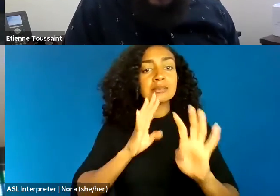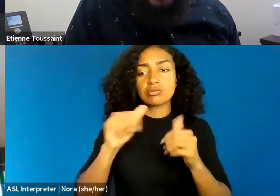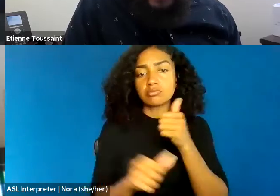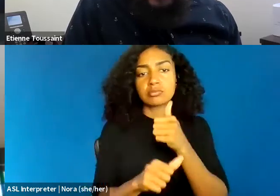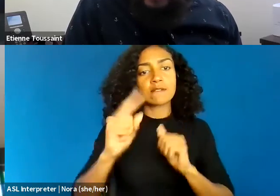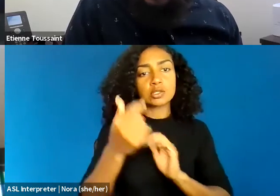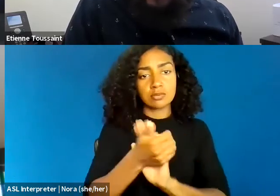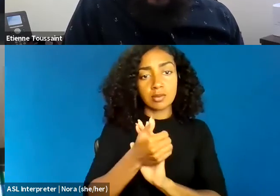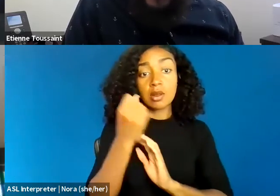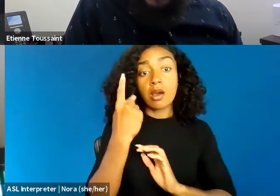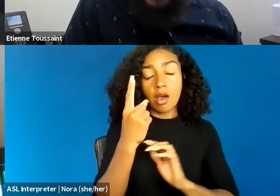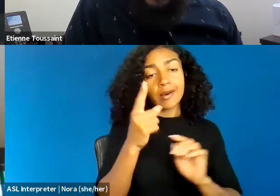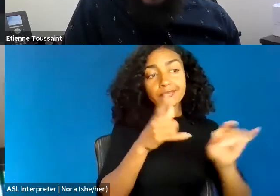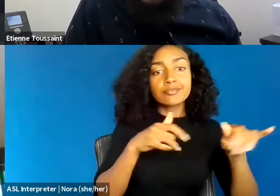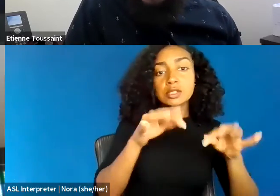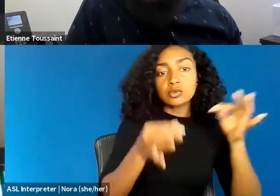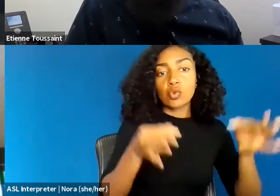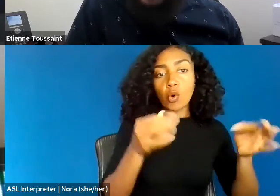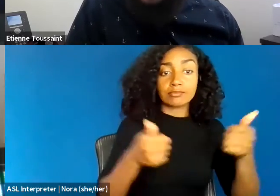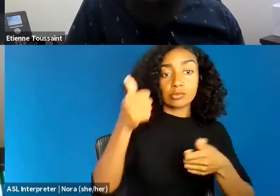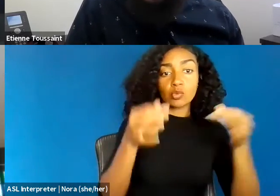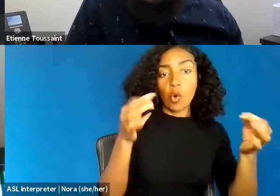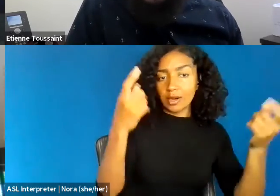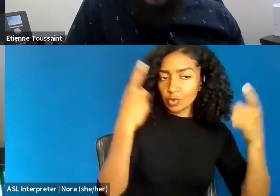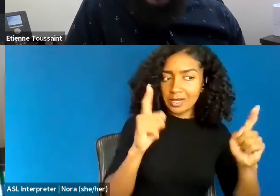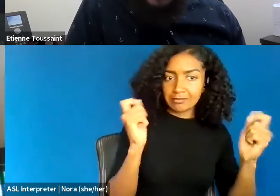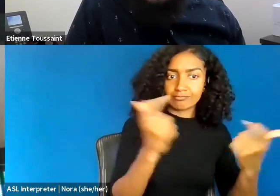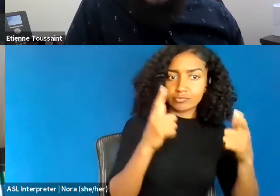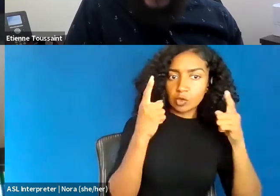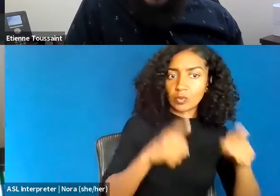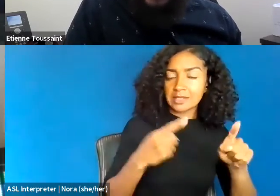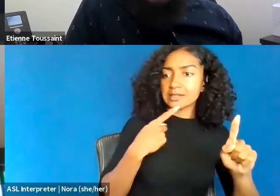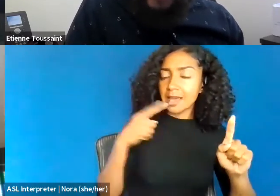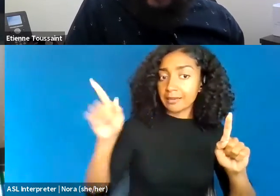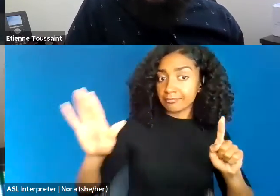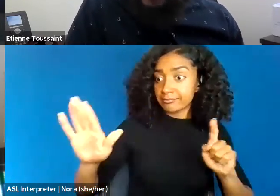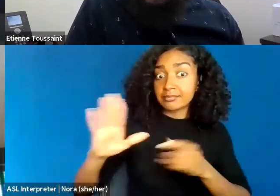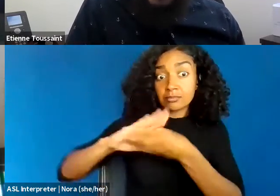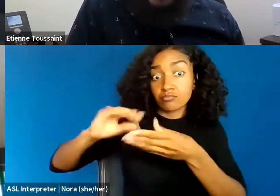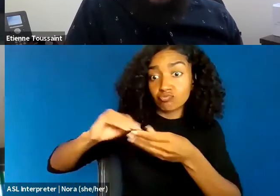the Supreme Court held that Chaplinsky's "fighting words", incited an immediate breach of the peace